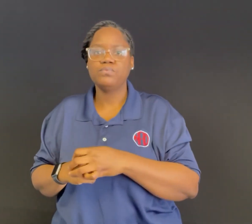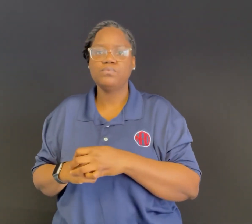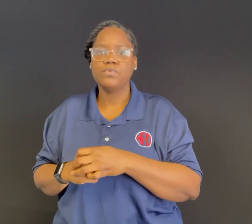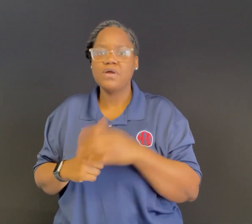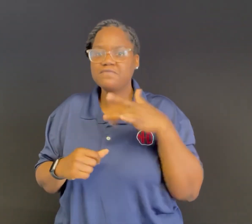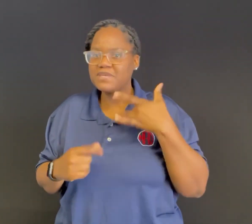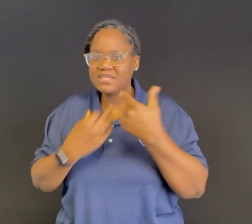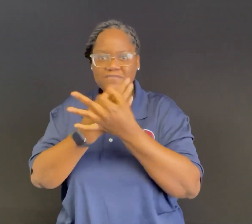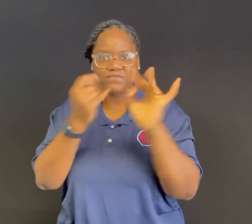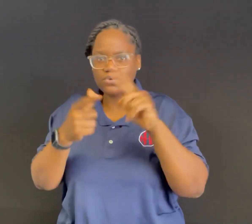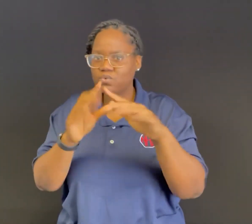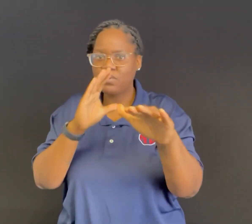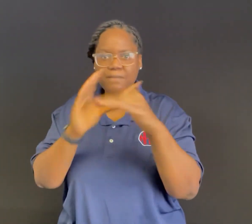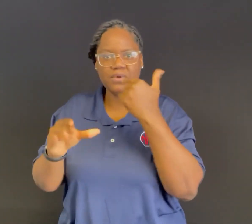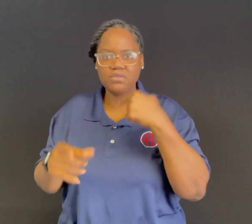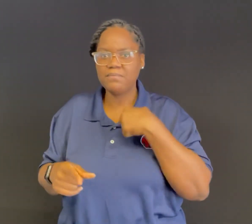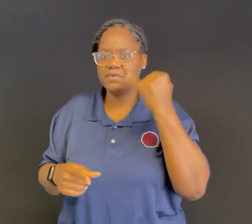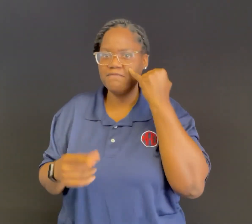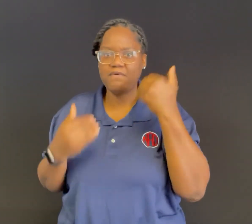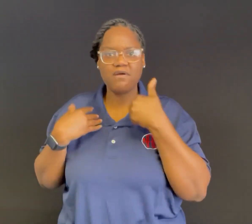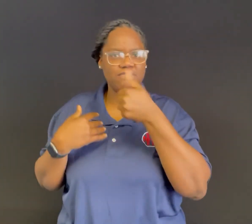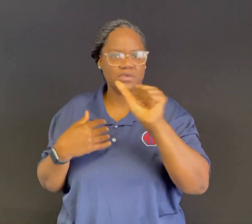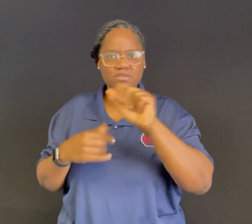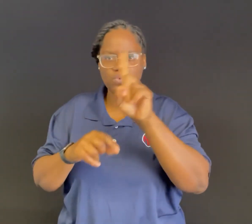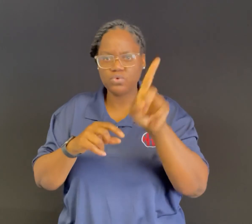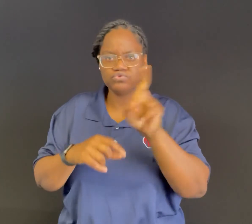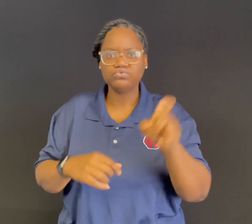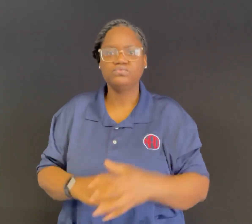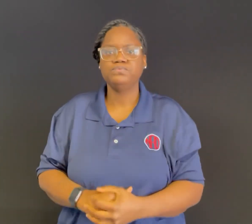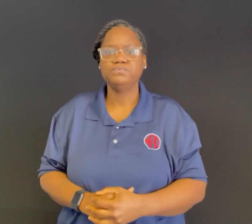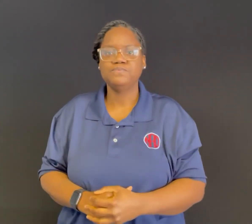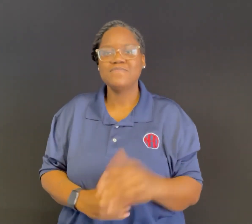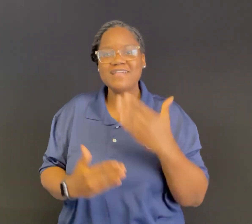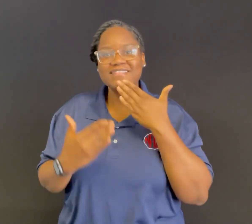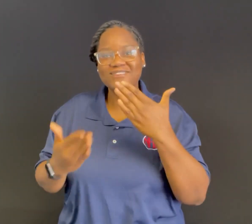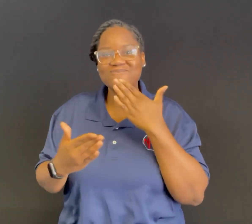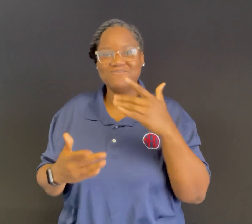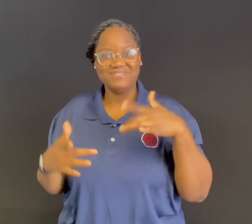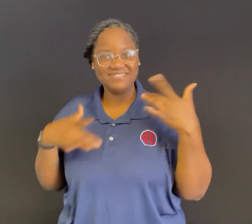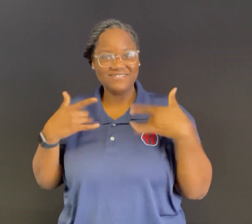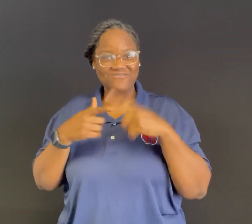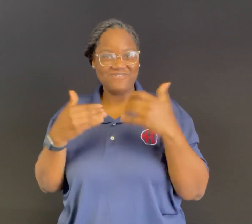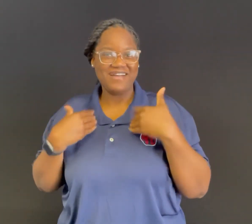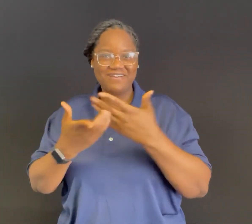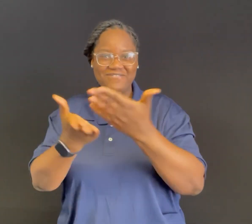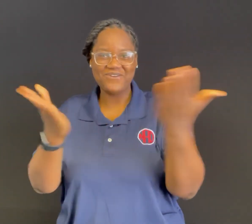and feel free to email me. Thank you and I'm excited to have you with us!